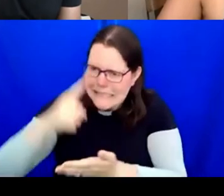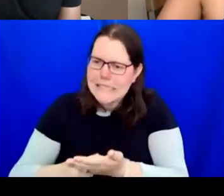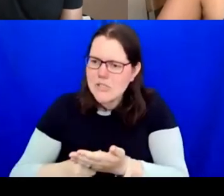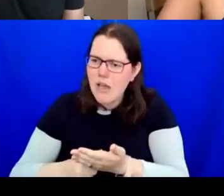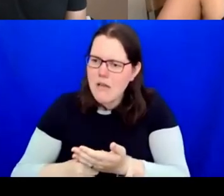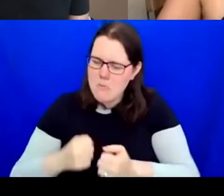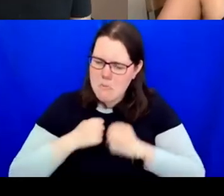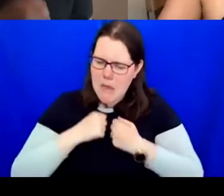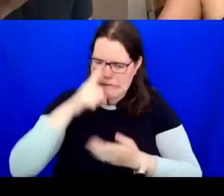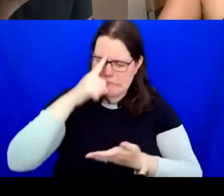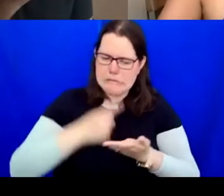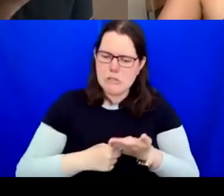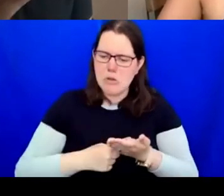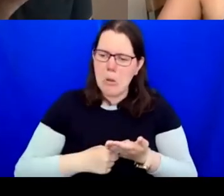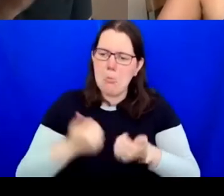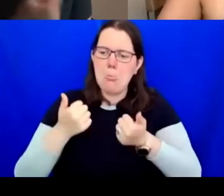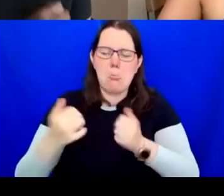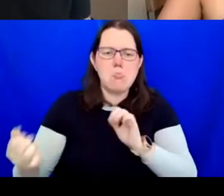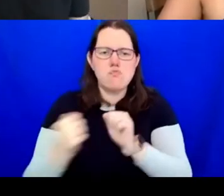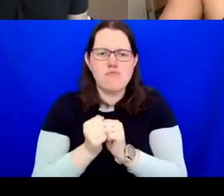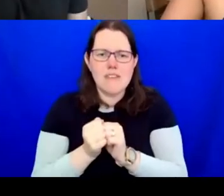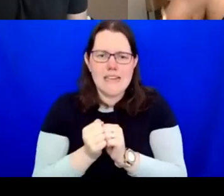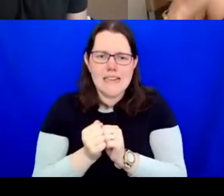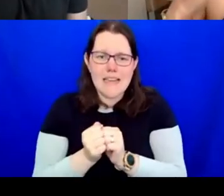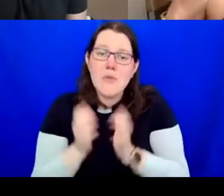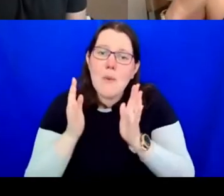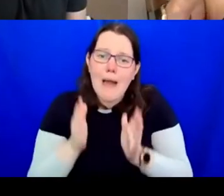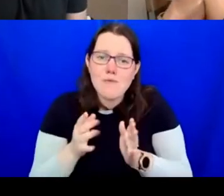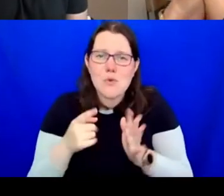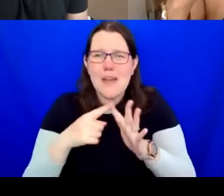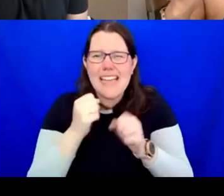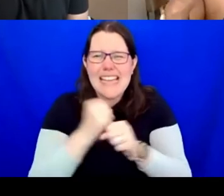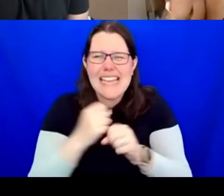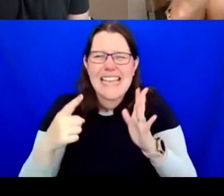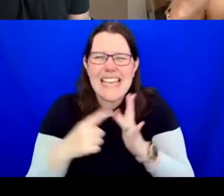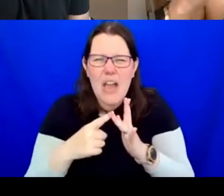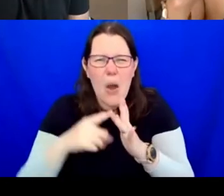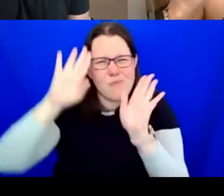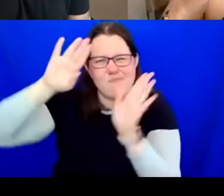right. We are conditioned to think that it can only be one curator, one this, or one director,